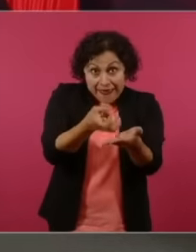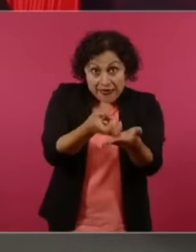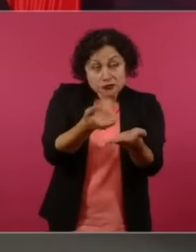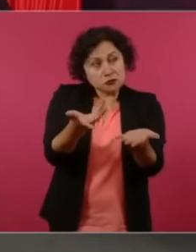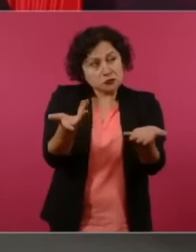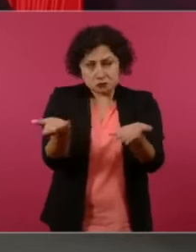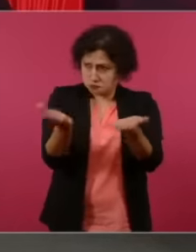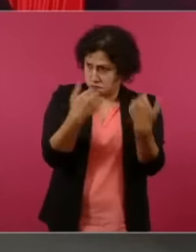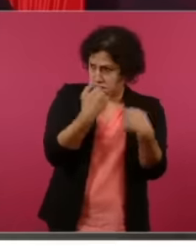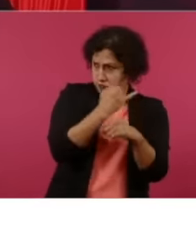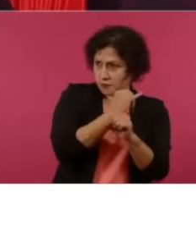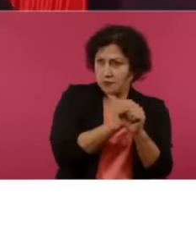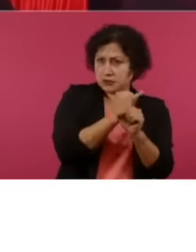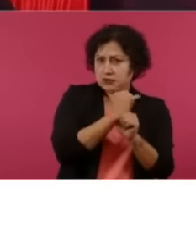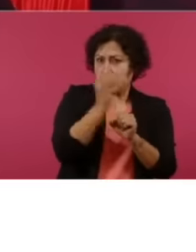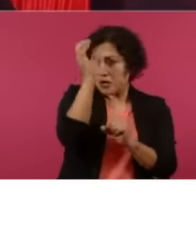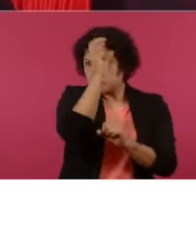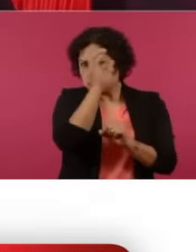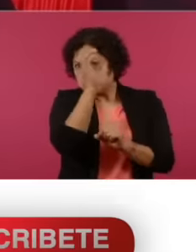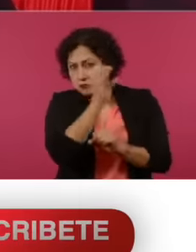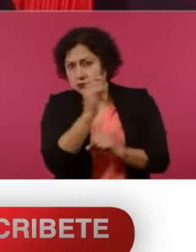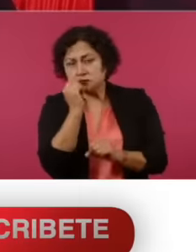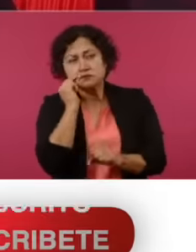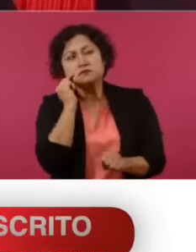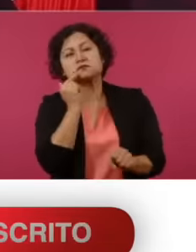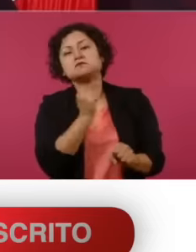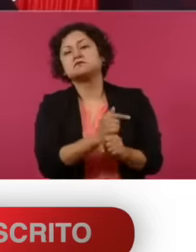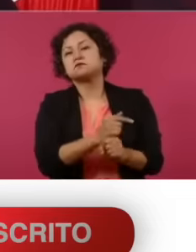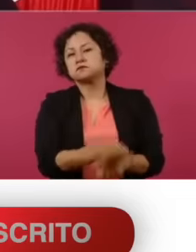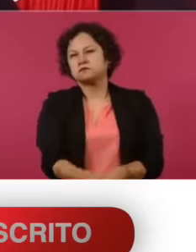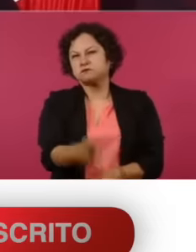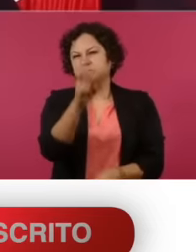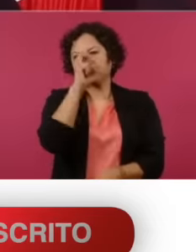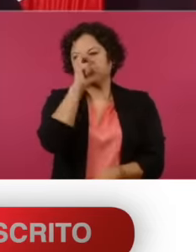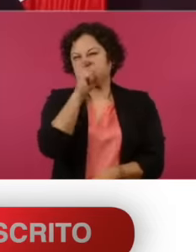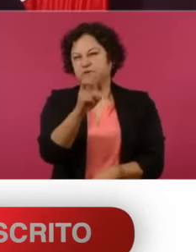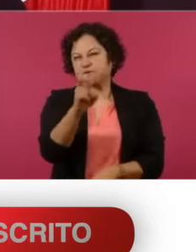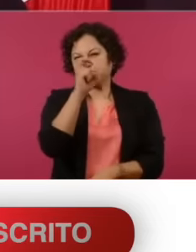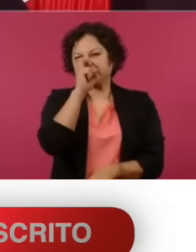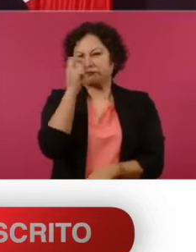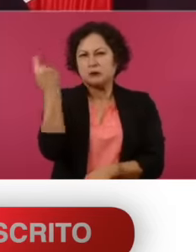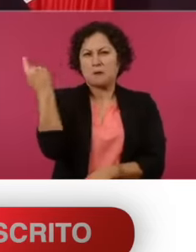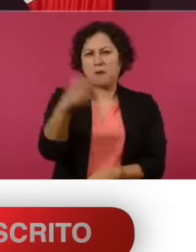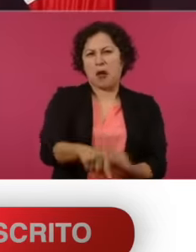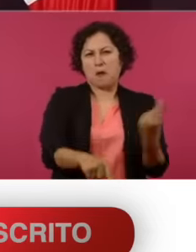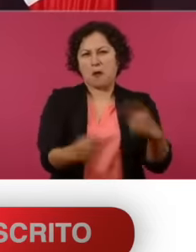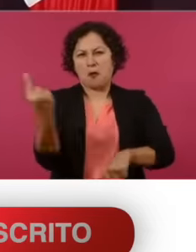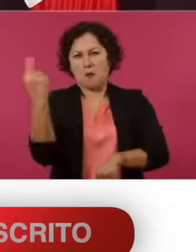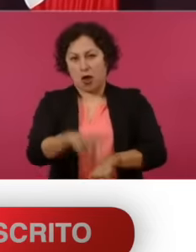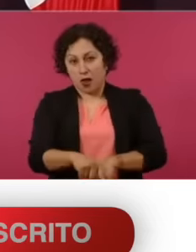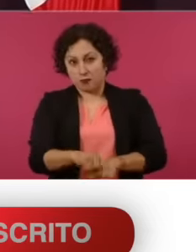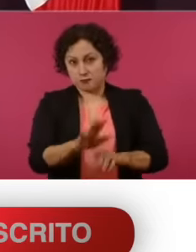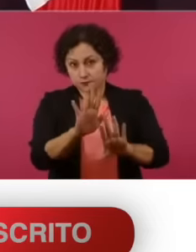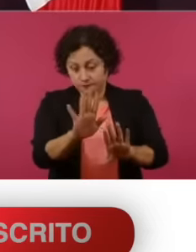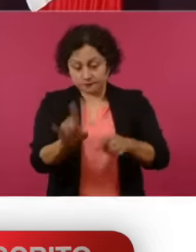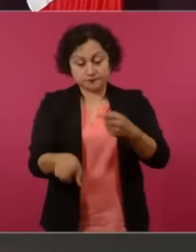authoritarian second and it can be try, they are very thieves,